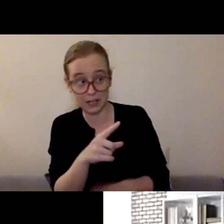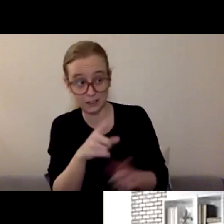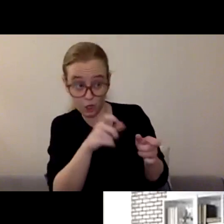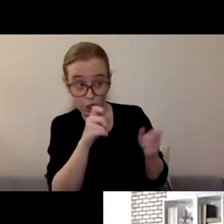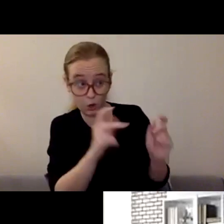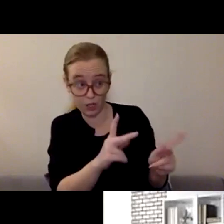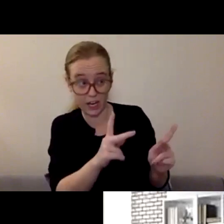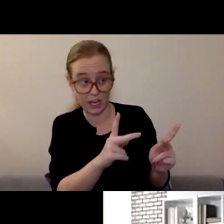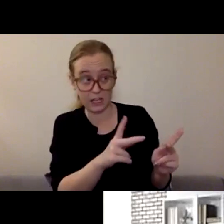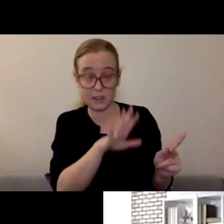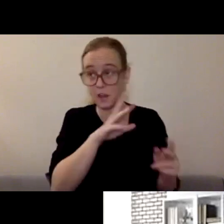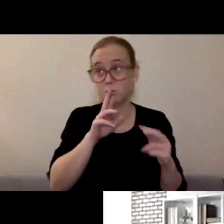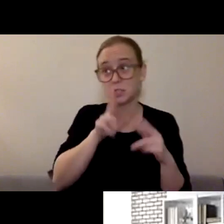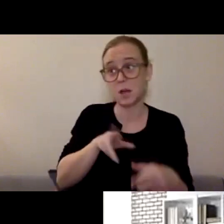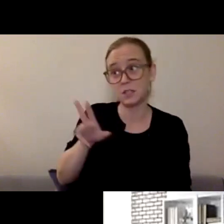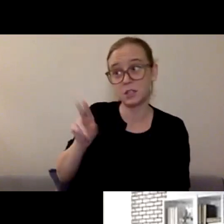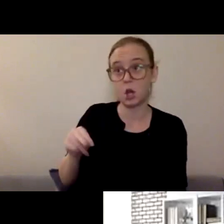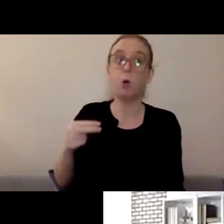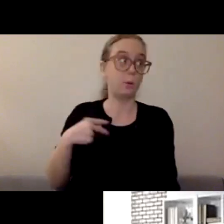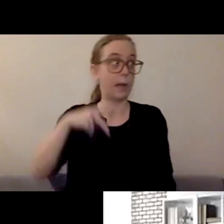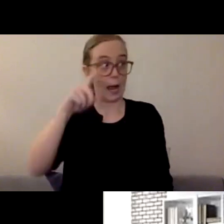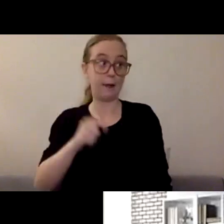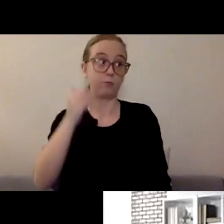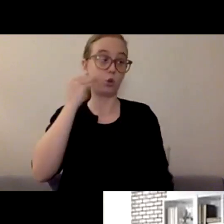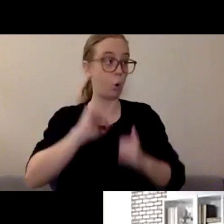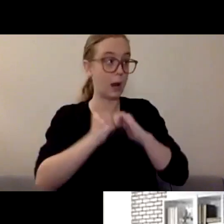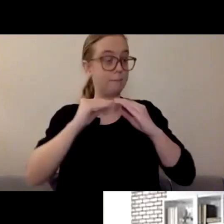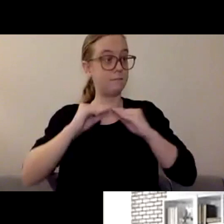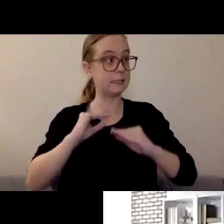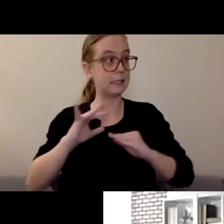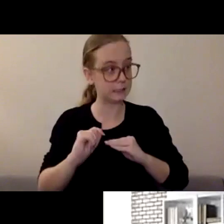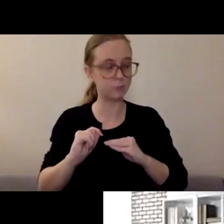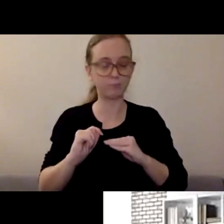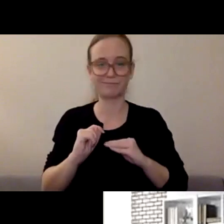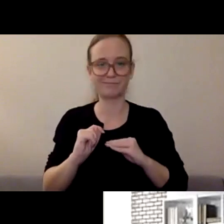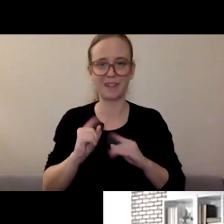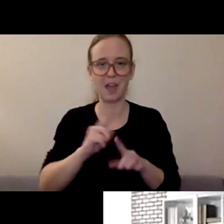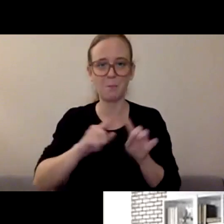And that's, people don't necessarily want to be fixed. They wanna know that someone notices.